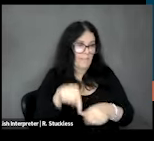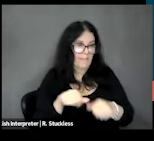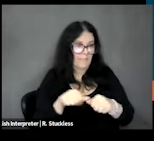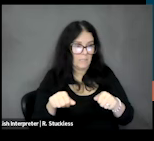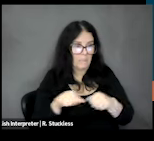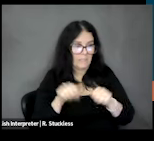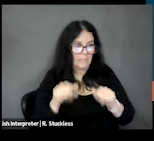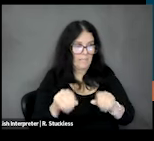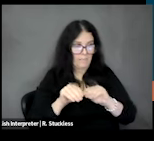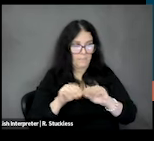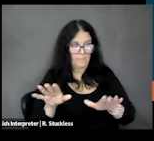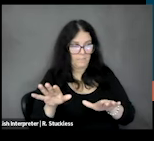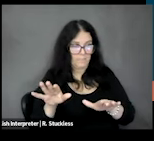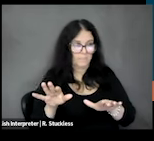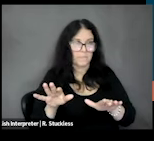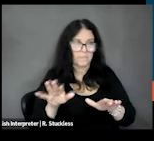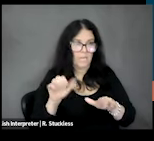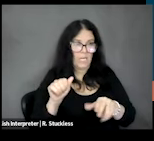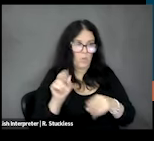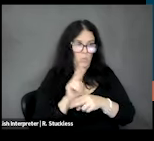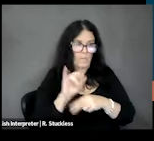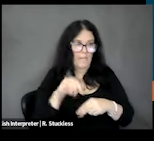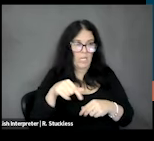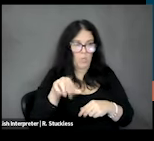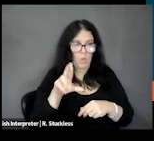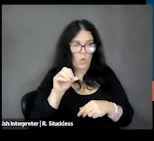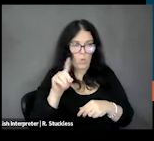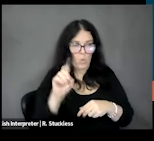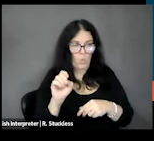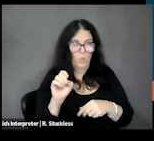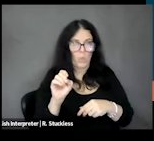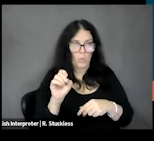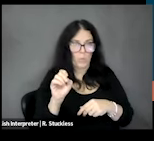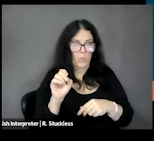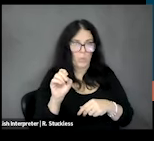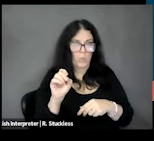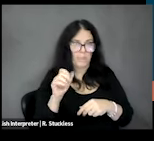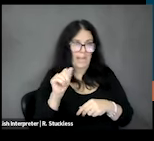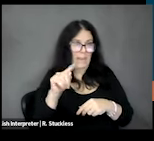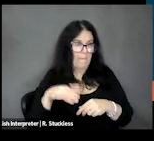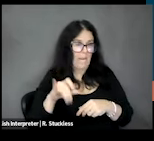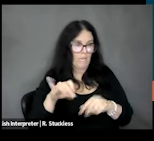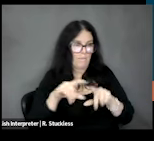out, you can use the QR code at the bottom there of the screen to find the enrollment